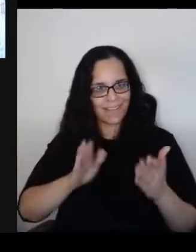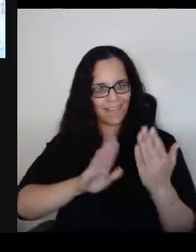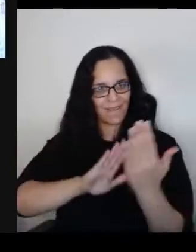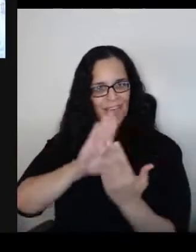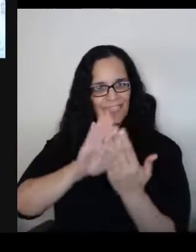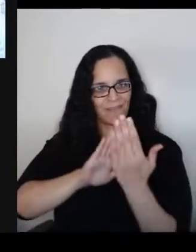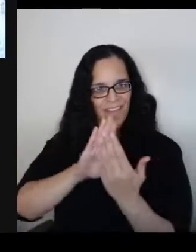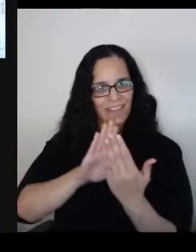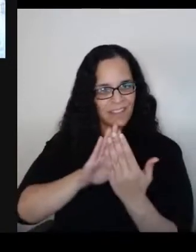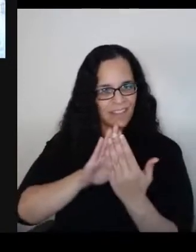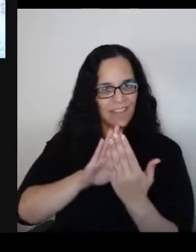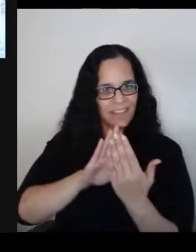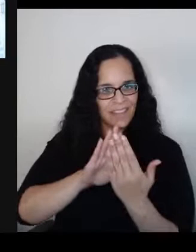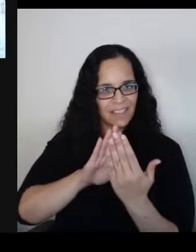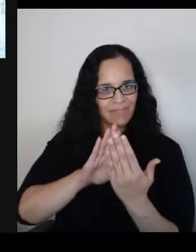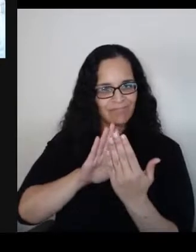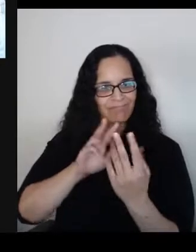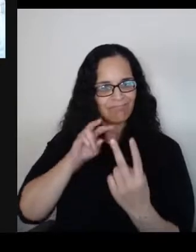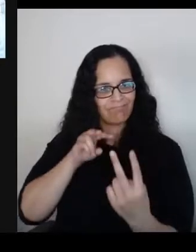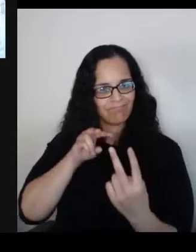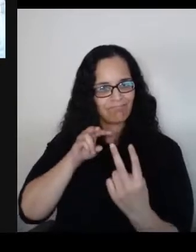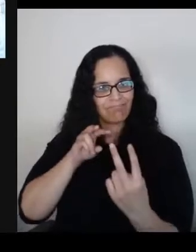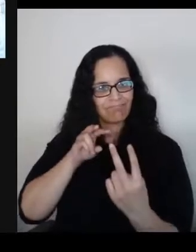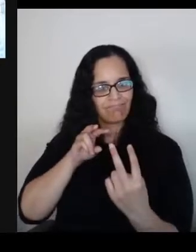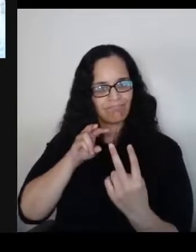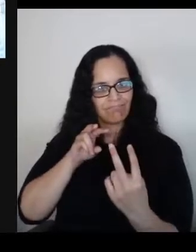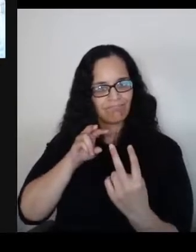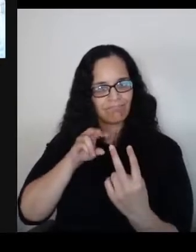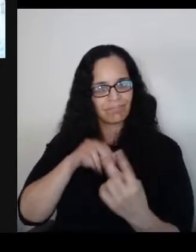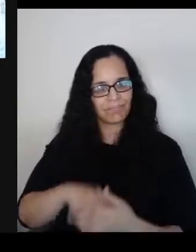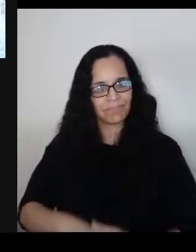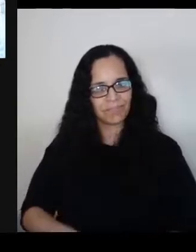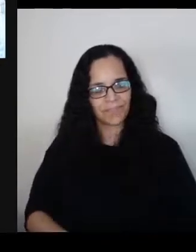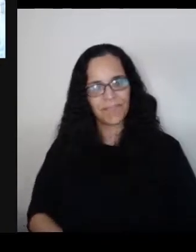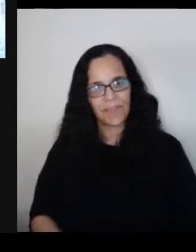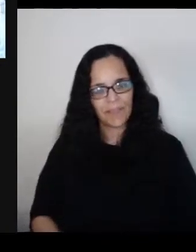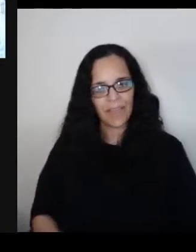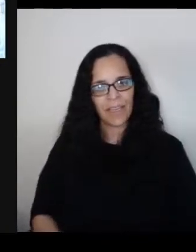And we're not terribly good